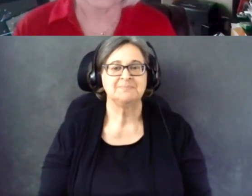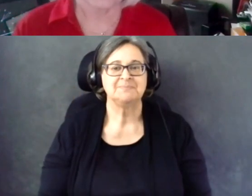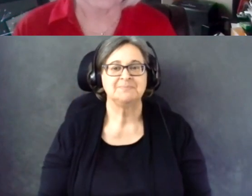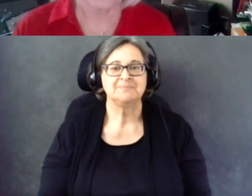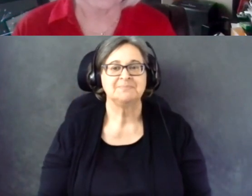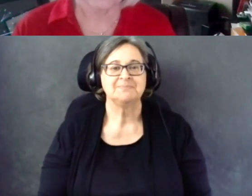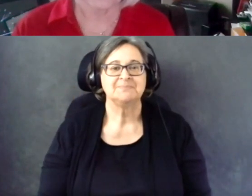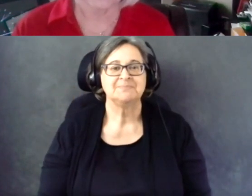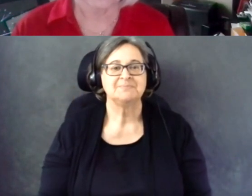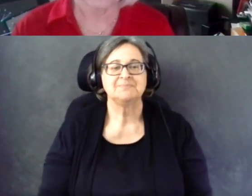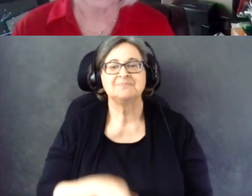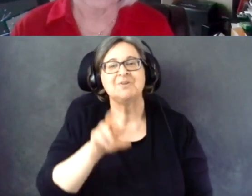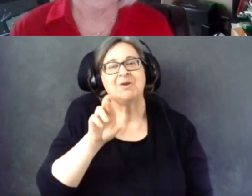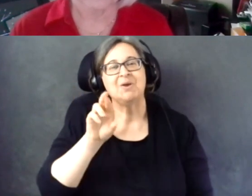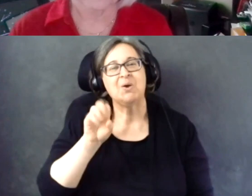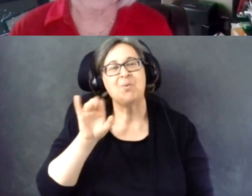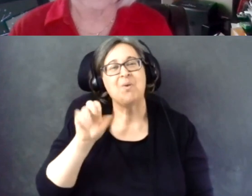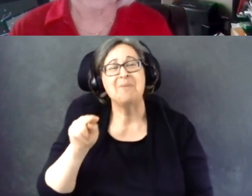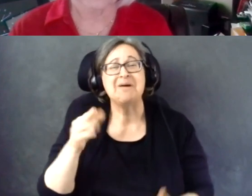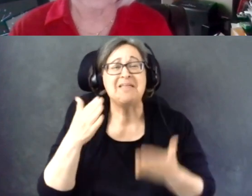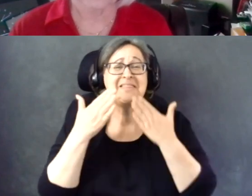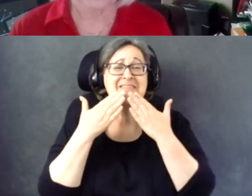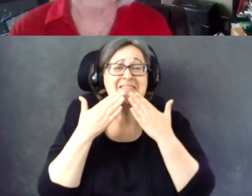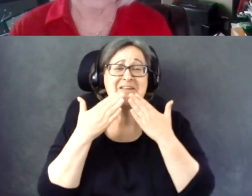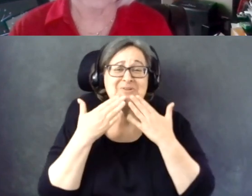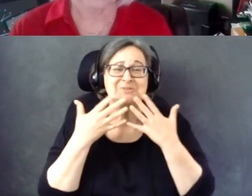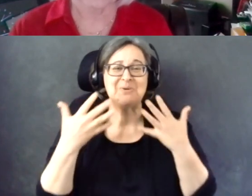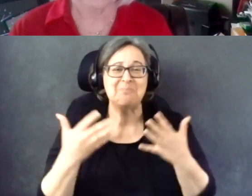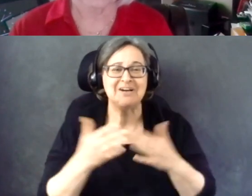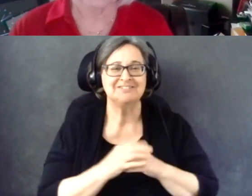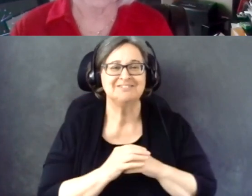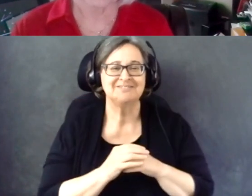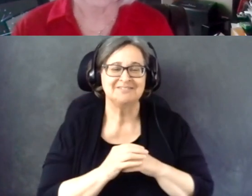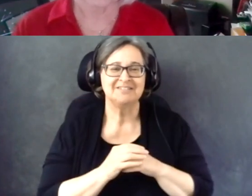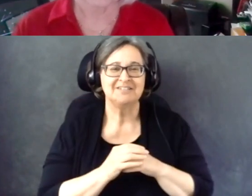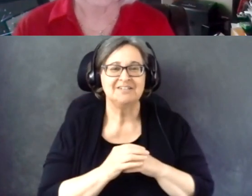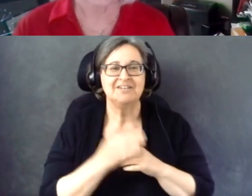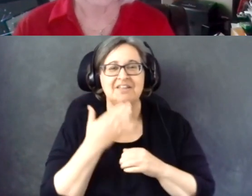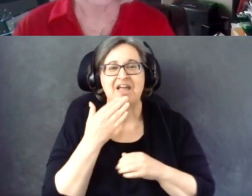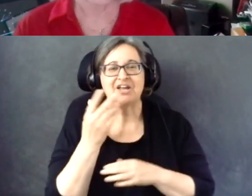Thank you so much to Diana and to Essie.